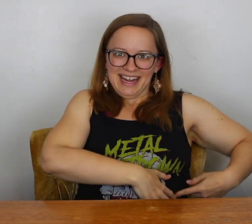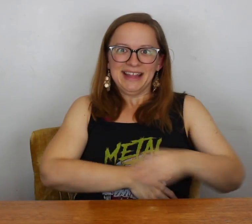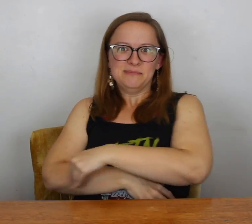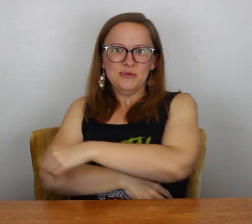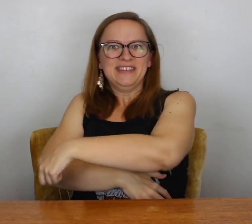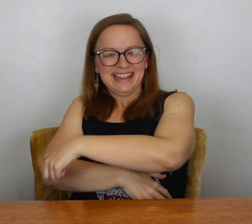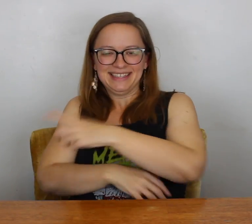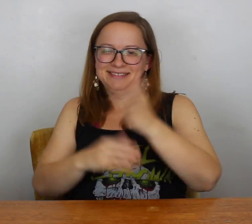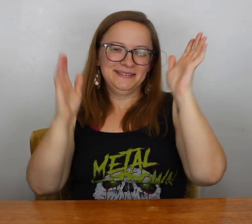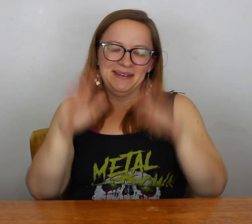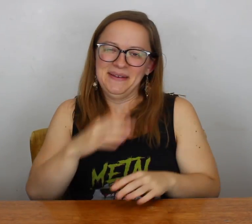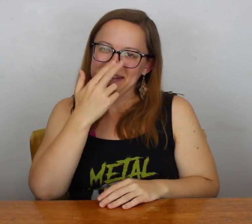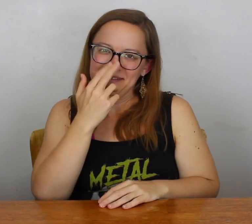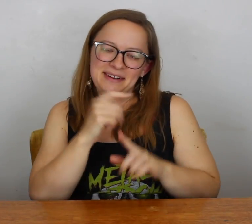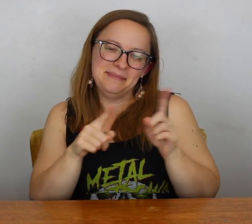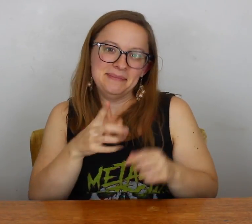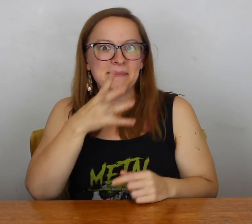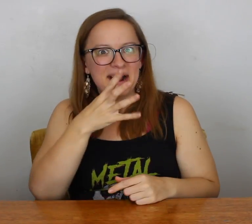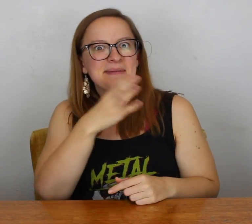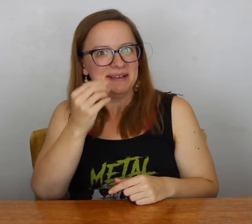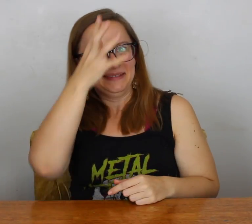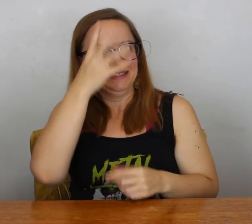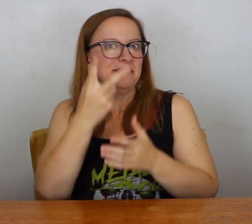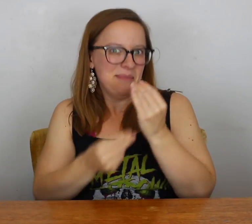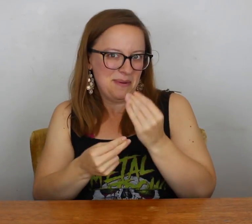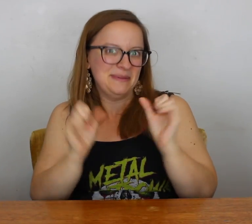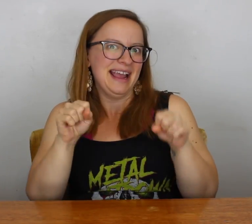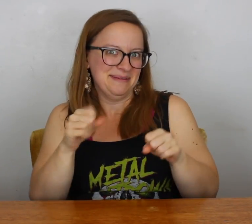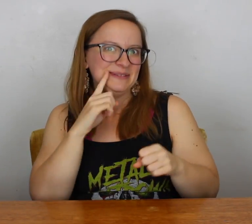Then she'll move her hand over and the baby moves on the opposite side. So it's pretty funny, but my mom and dad were